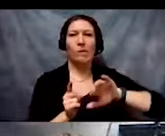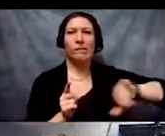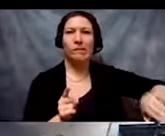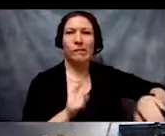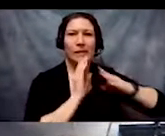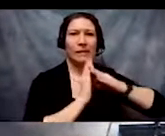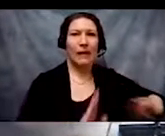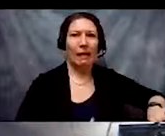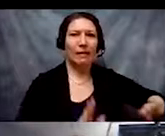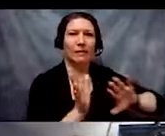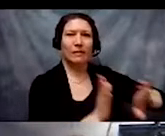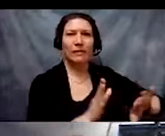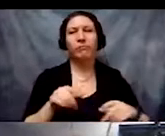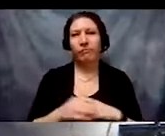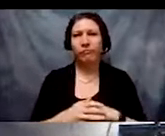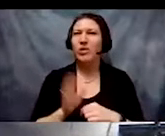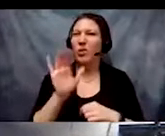questions we need to ask.